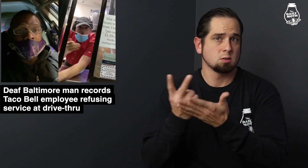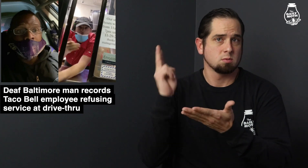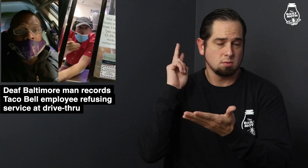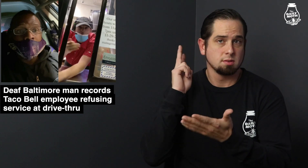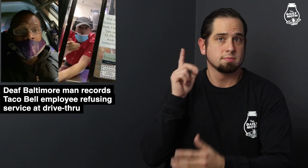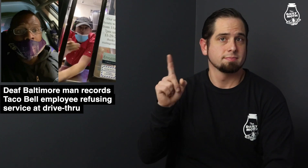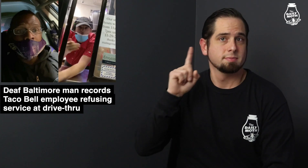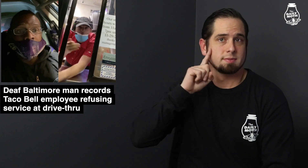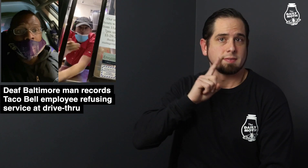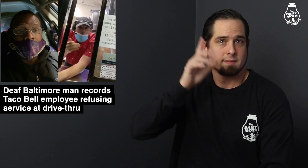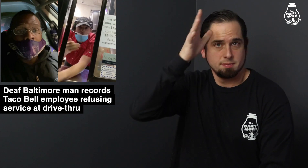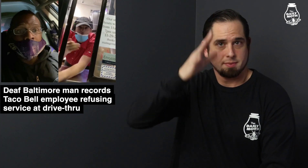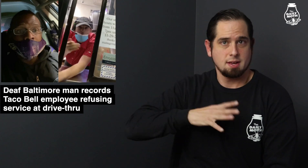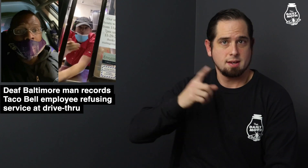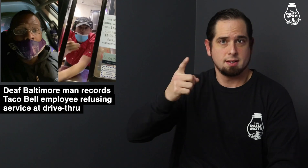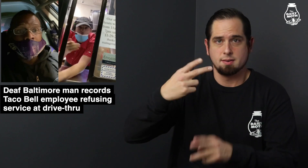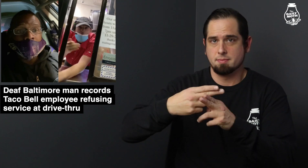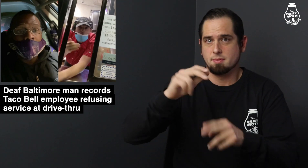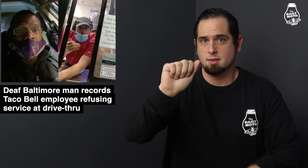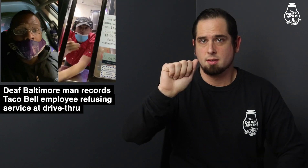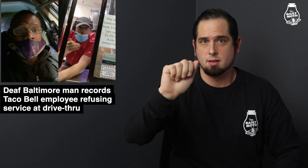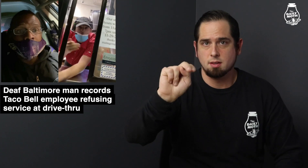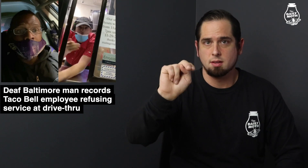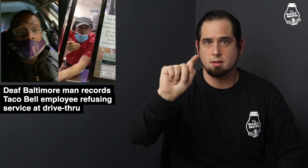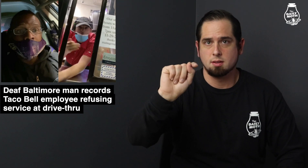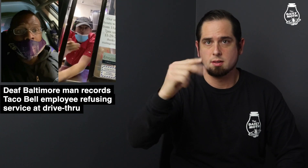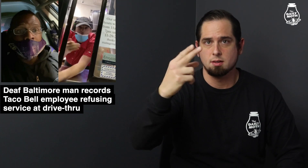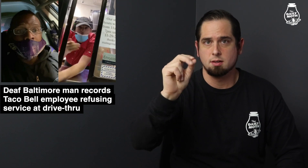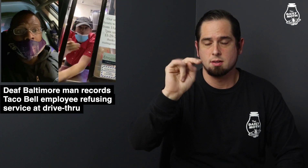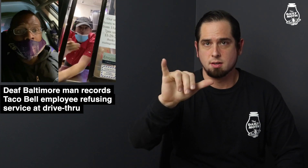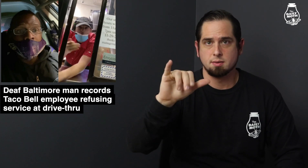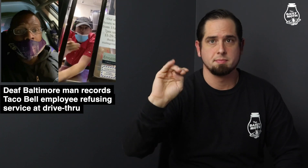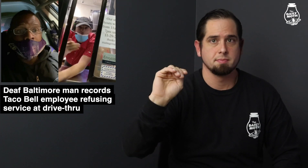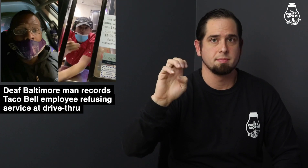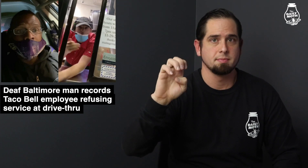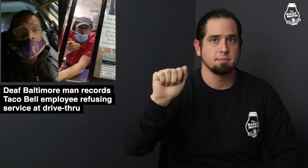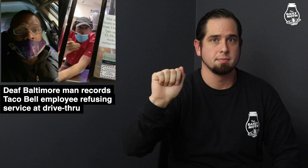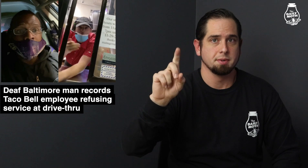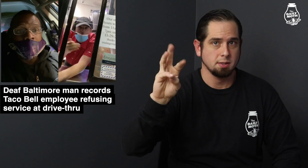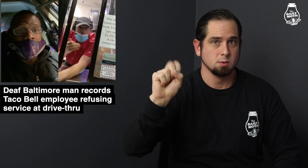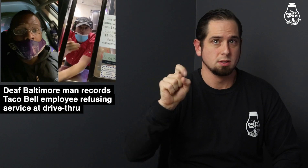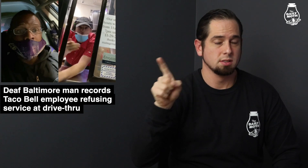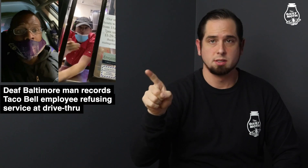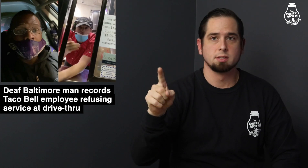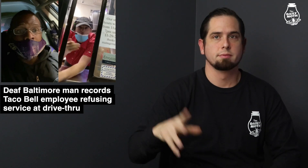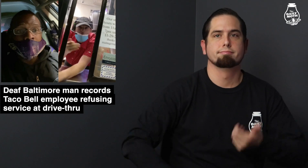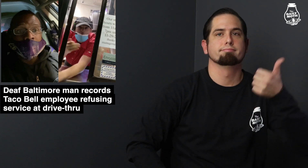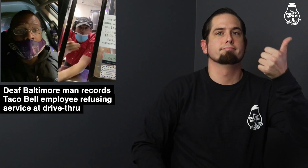Two weeks ago, a deaf man named Anthony Meadows was